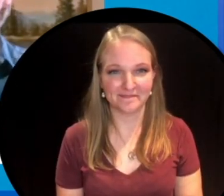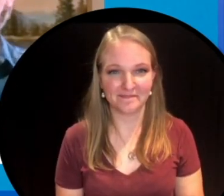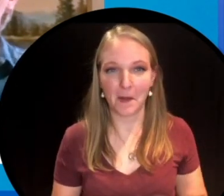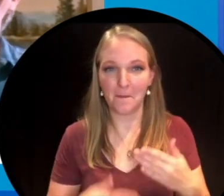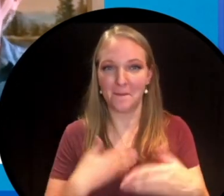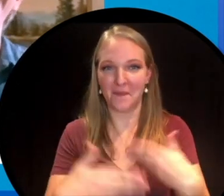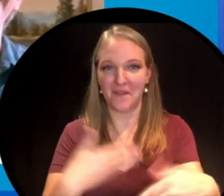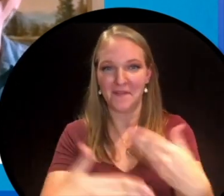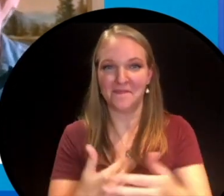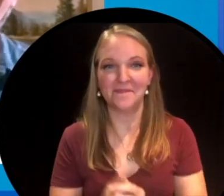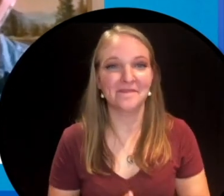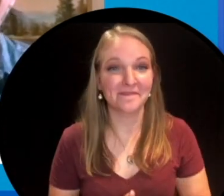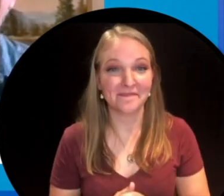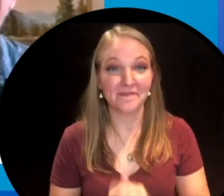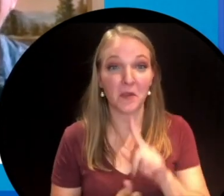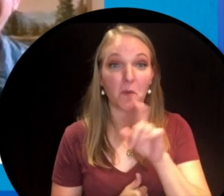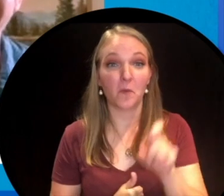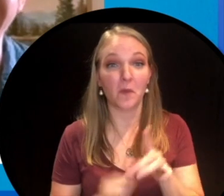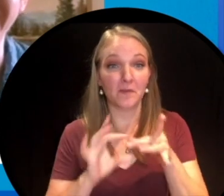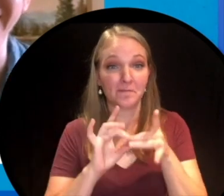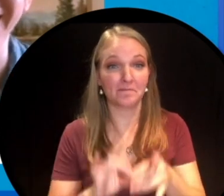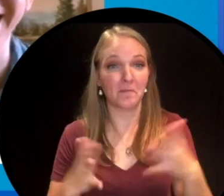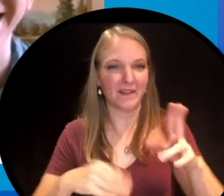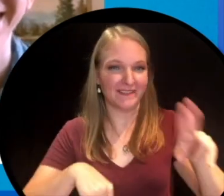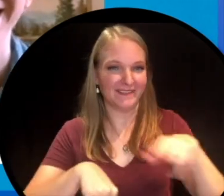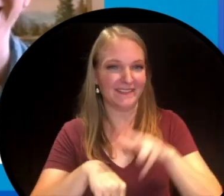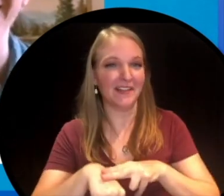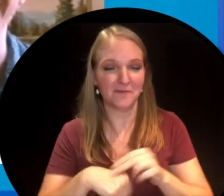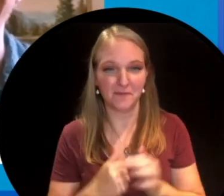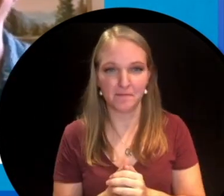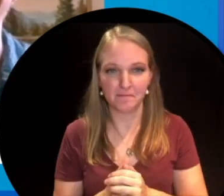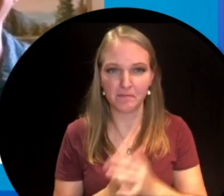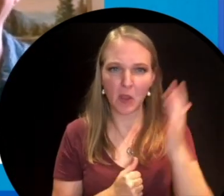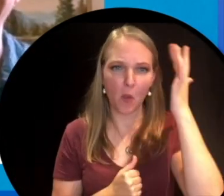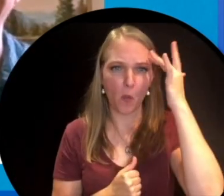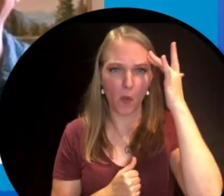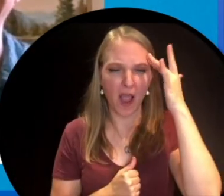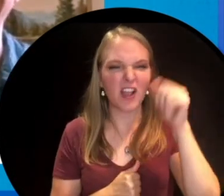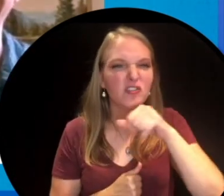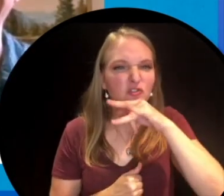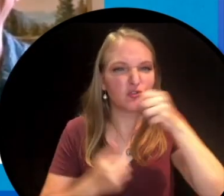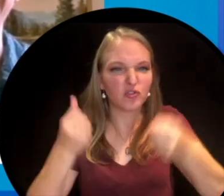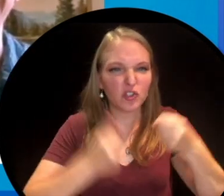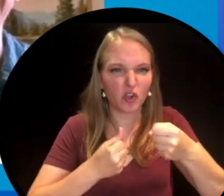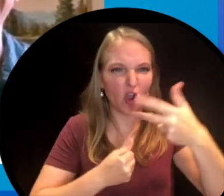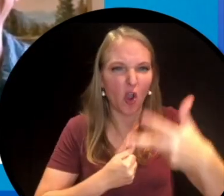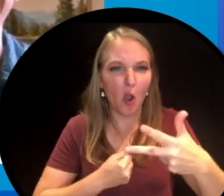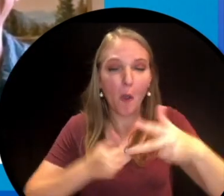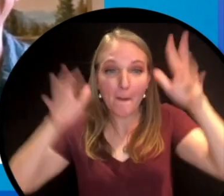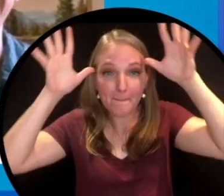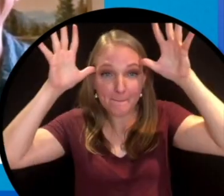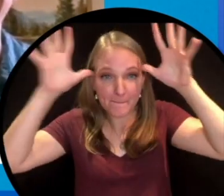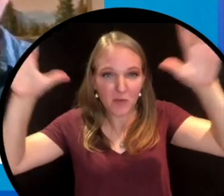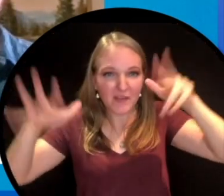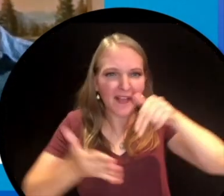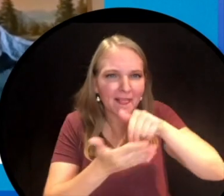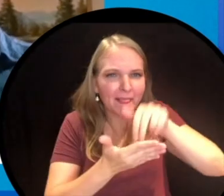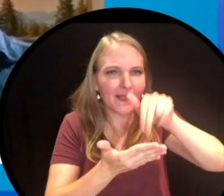let's move on. Okay here's a question about the natural world. Why do moose lick dirty cars? Is it